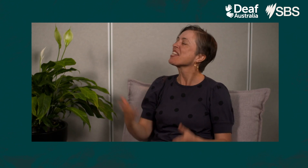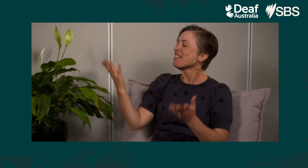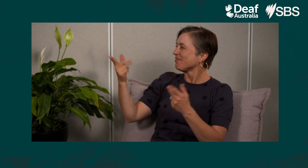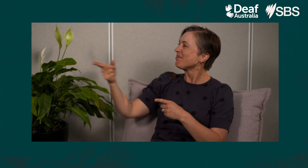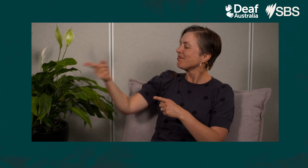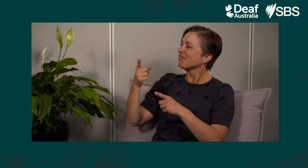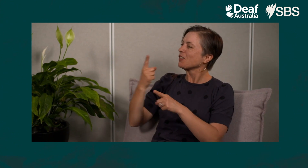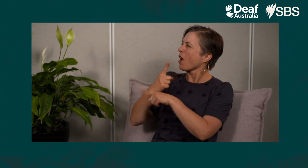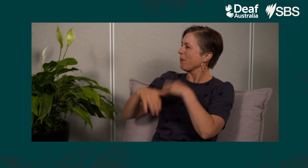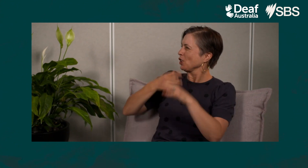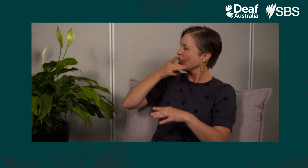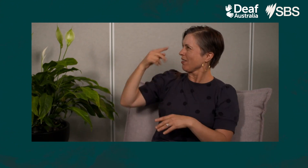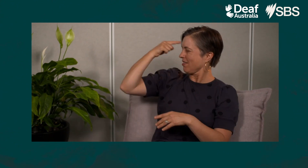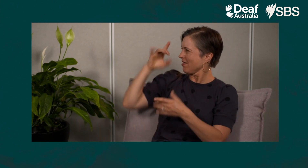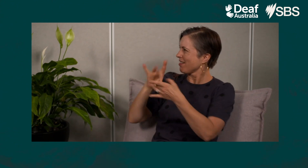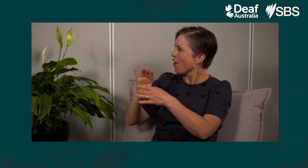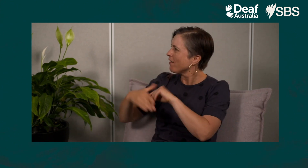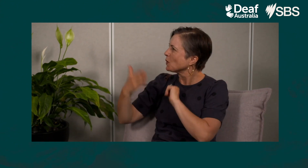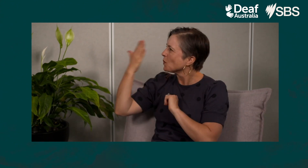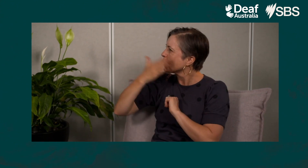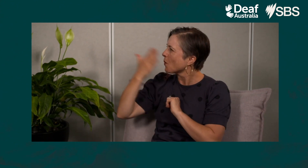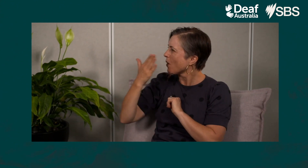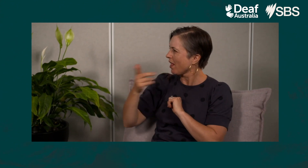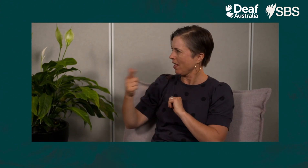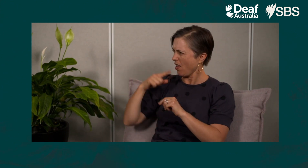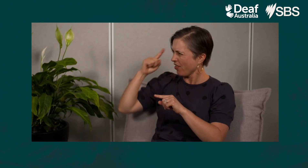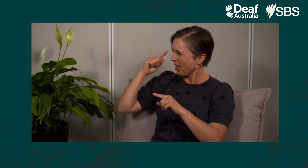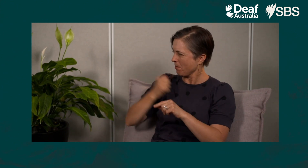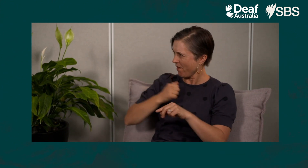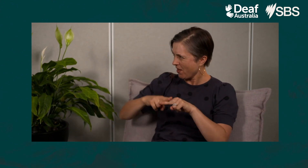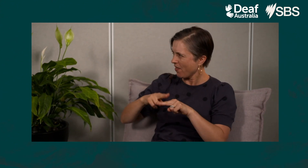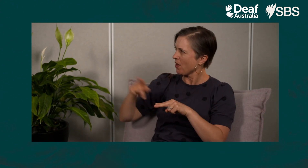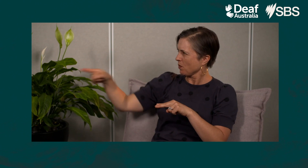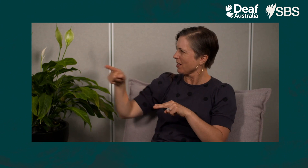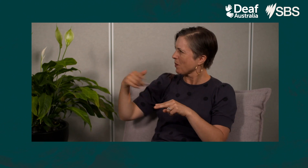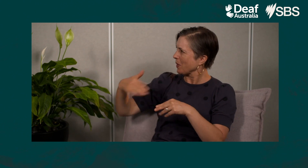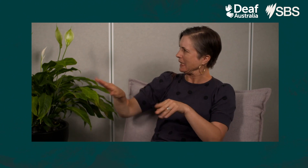So that brings us to schooling. I think my dad and you went to the same school,